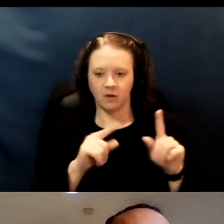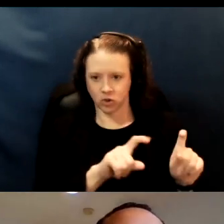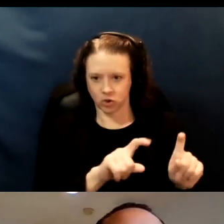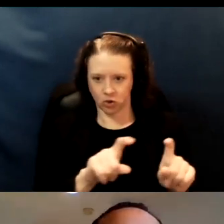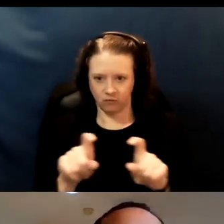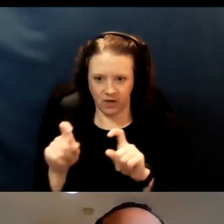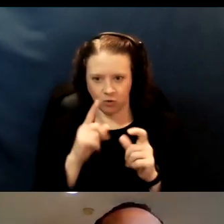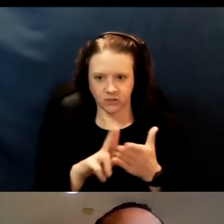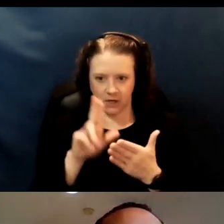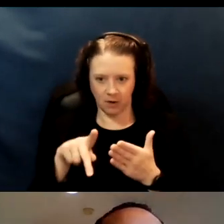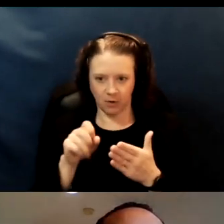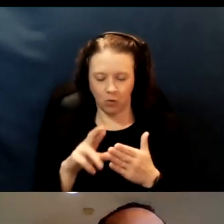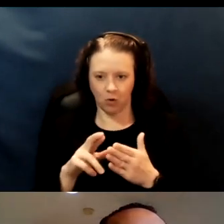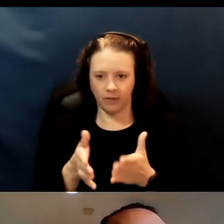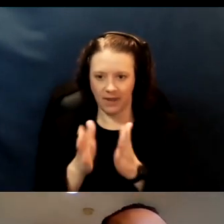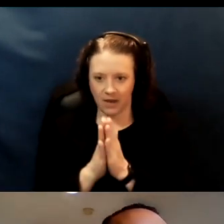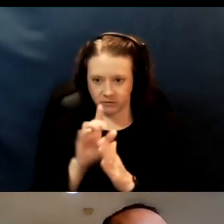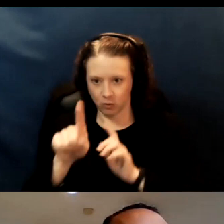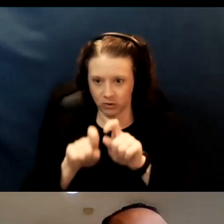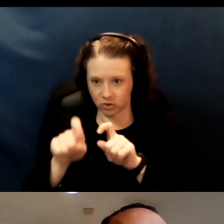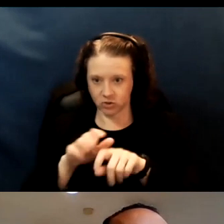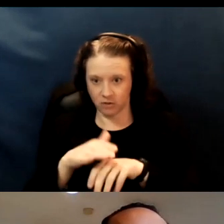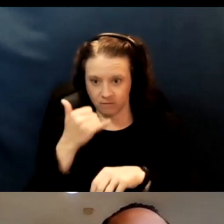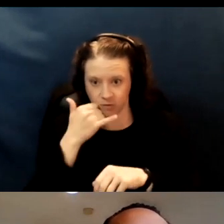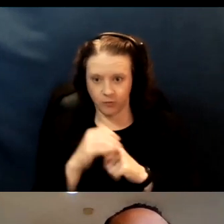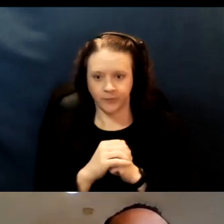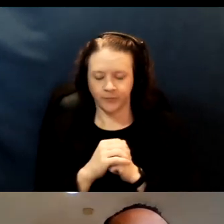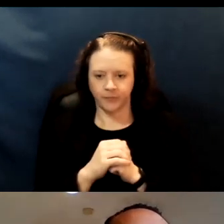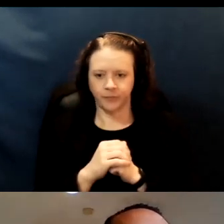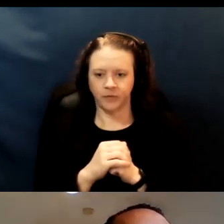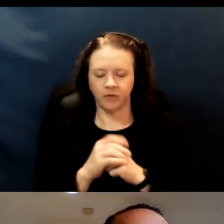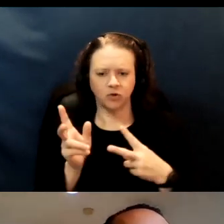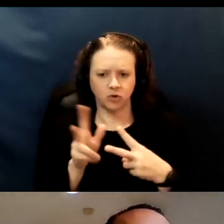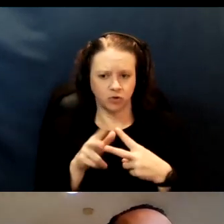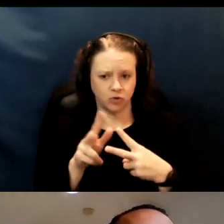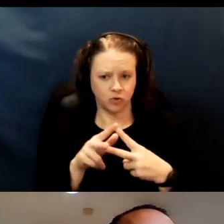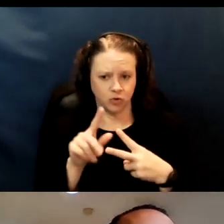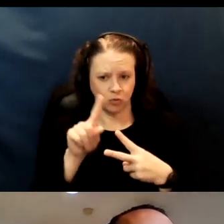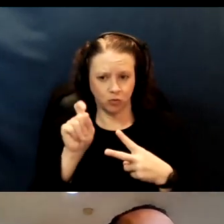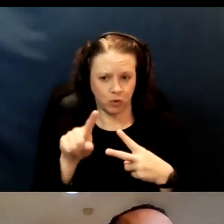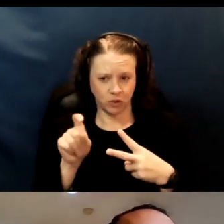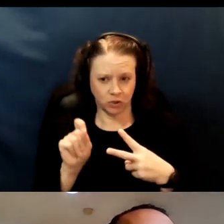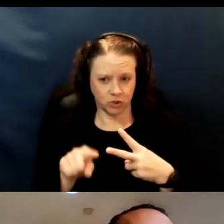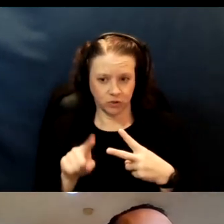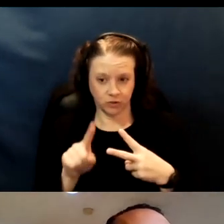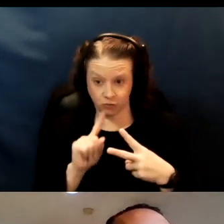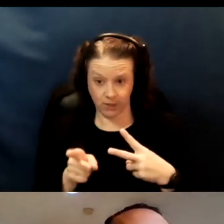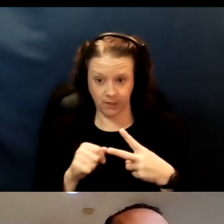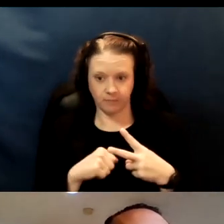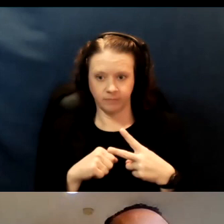or they're asked questions over the phone. And they're basically two questions that they are either self attesting to,